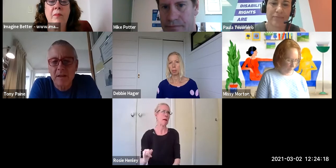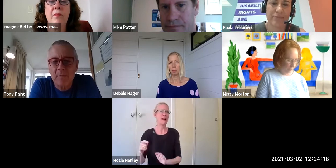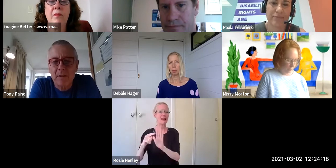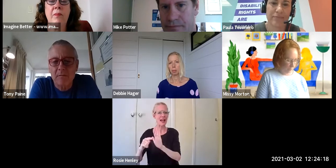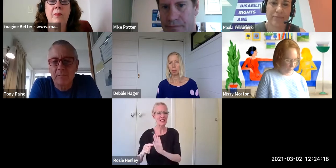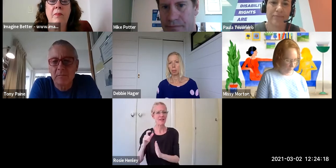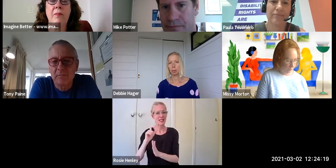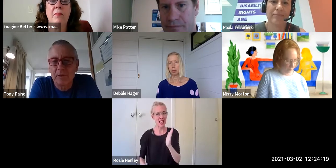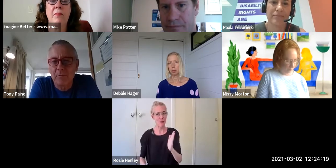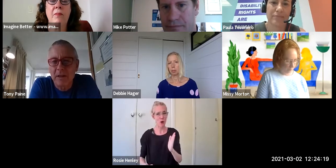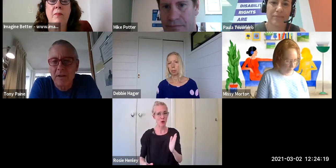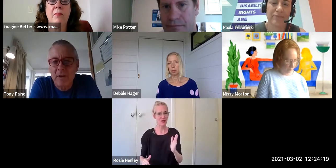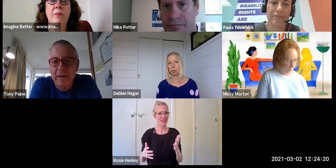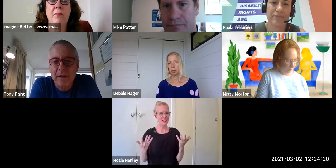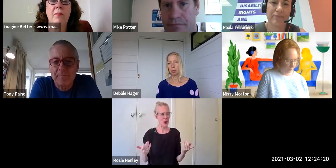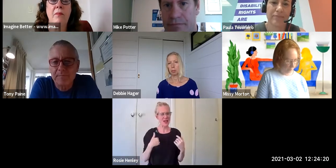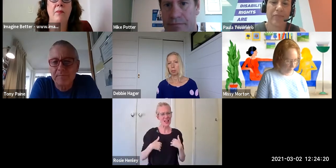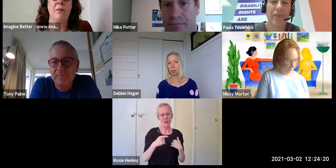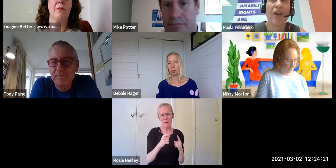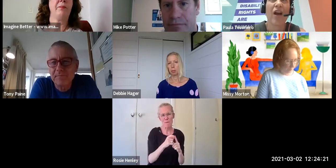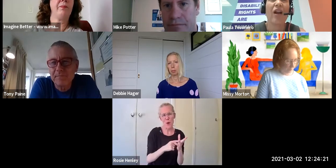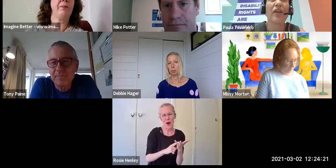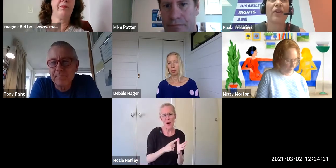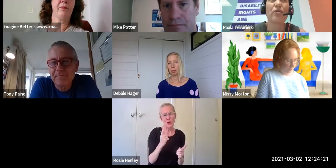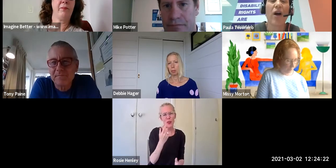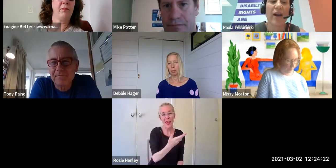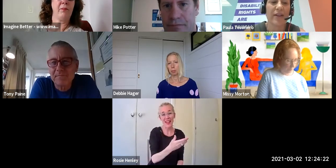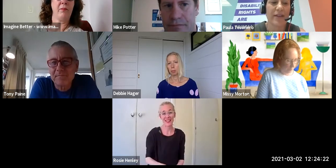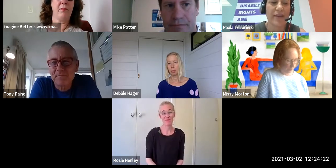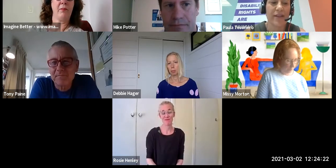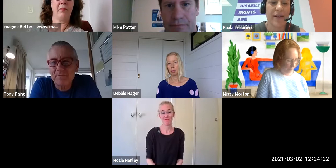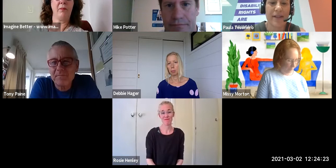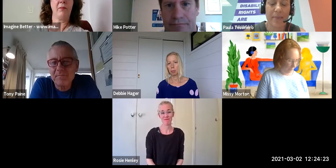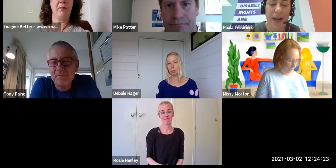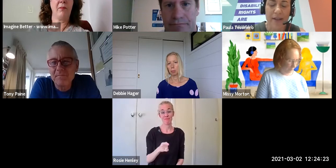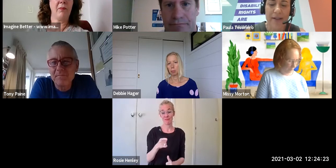something that you know or how do you think about that? [Paula Tesoriero] I think you're right it is a balance